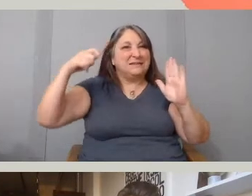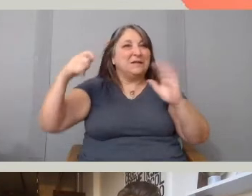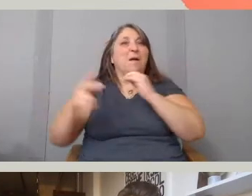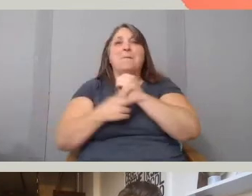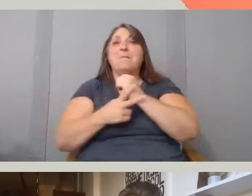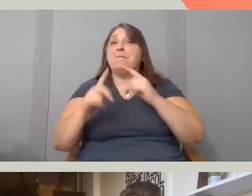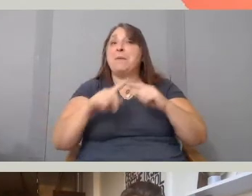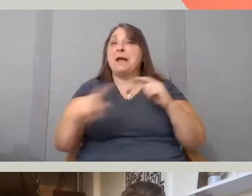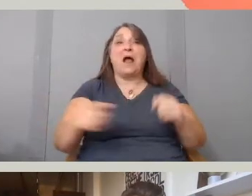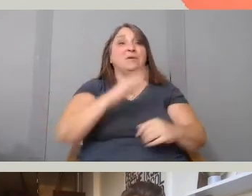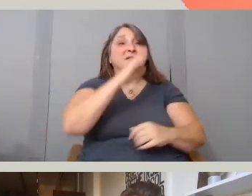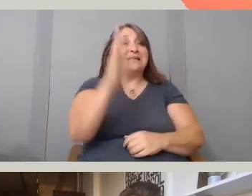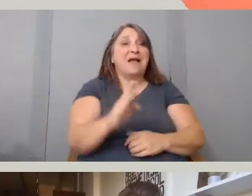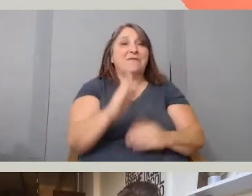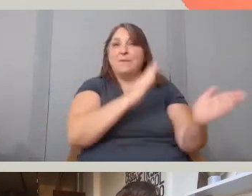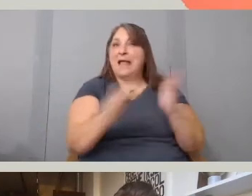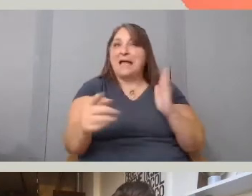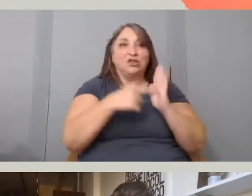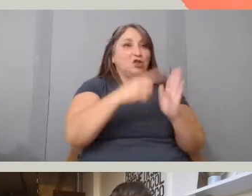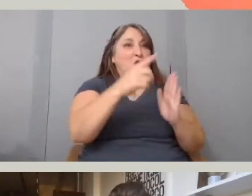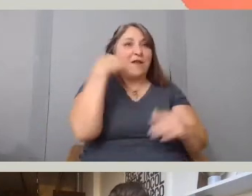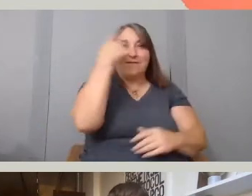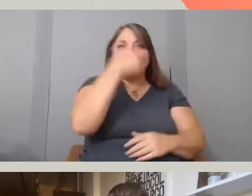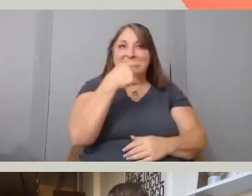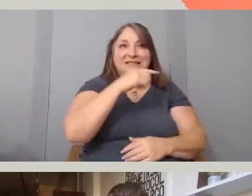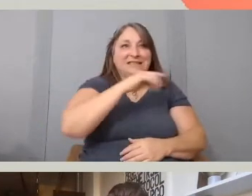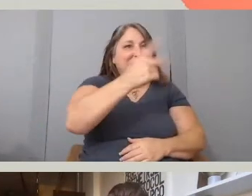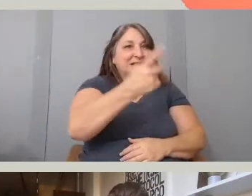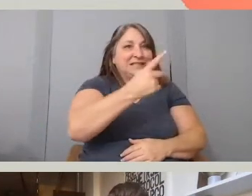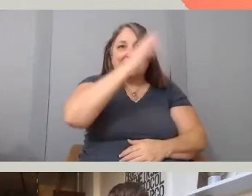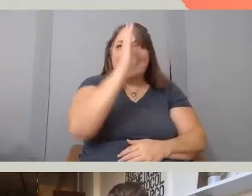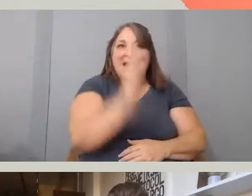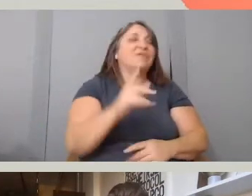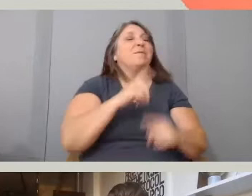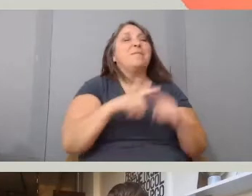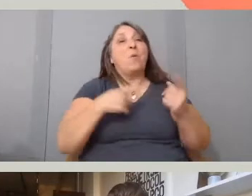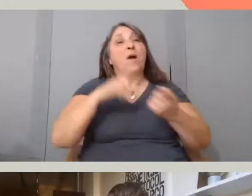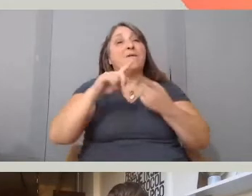until a dear friend of mine, Rachel Summers, I would send her different cuts of the film